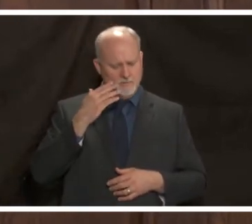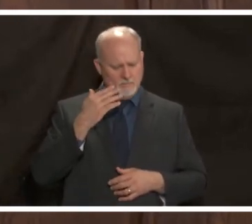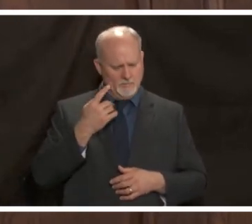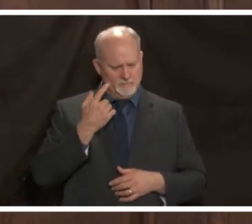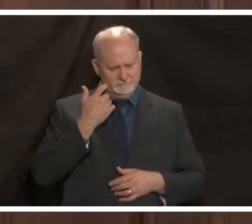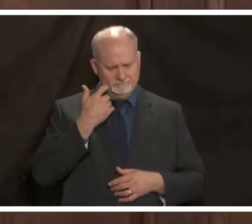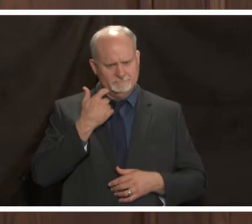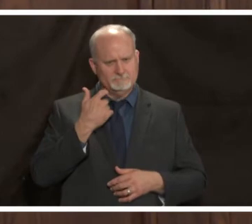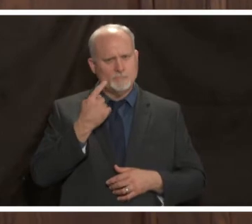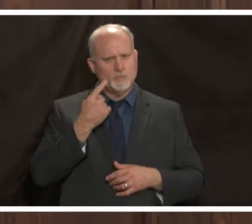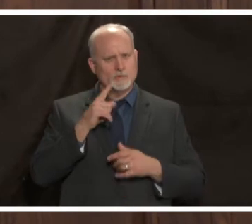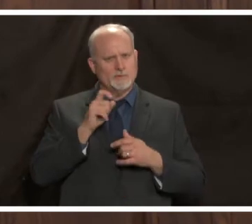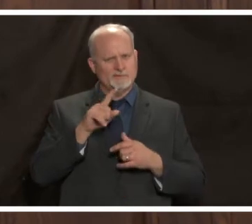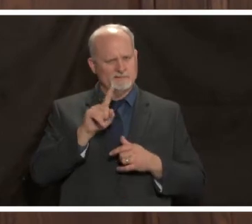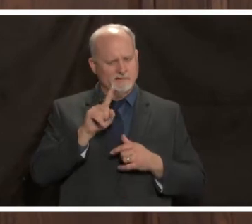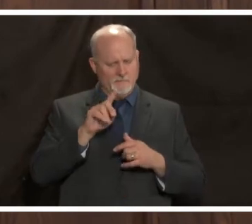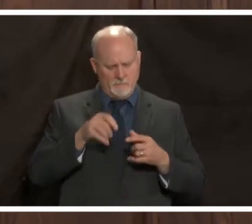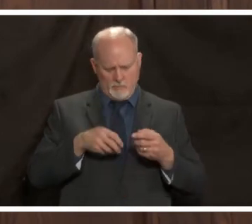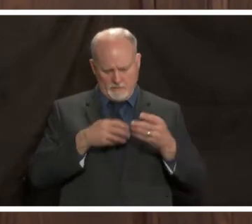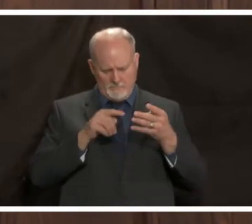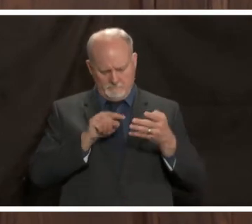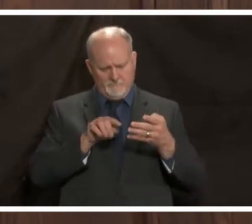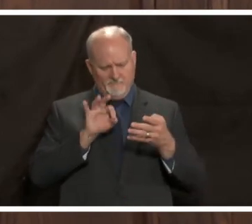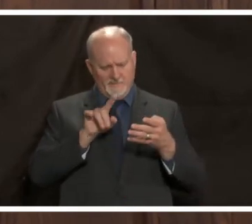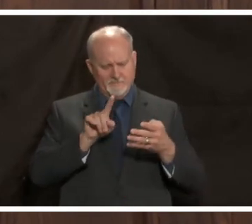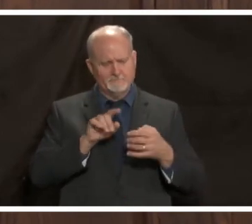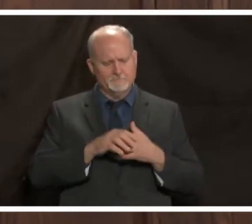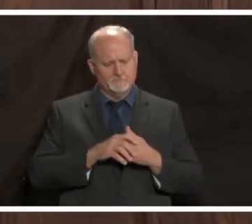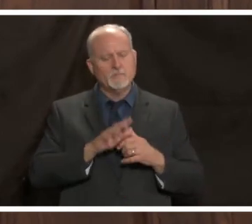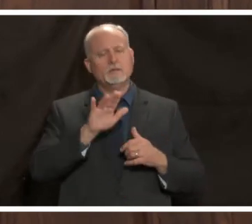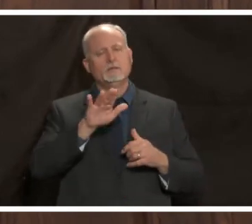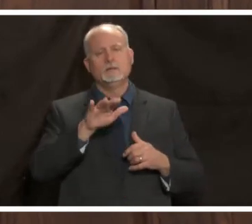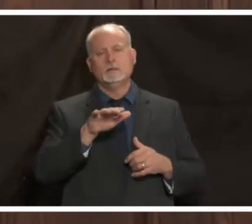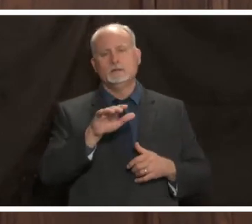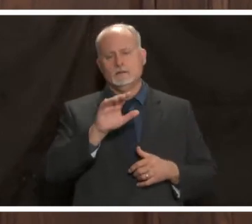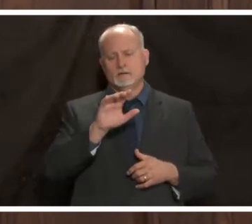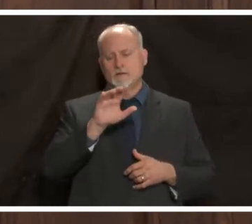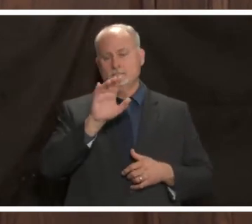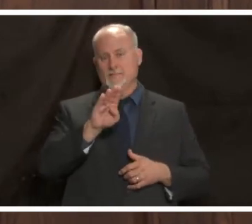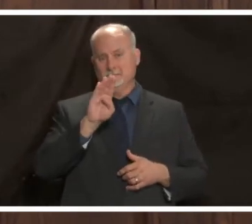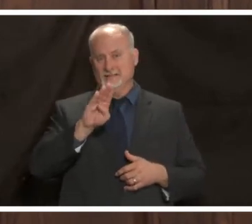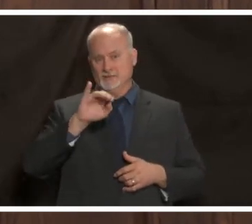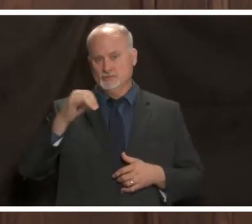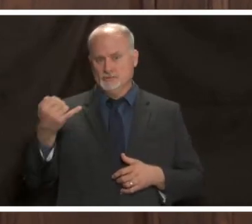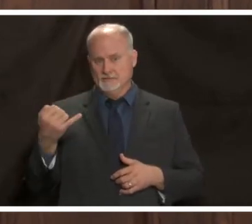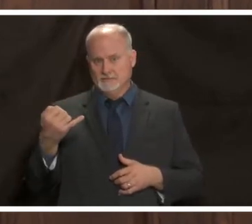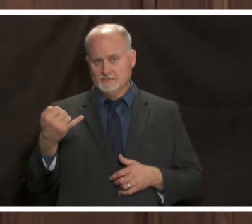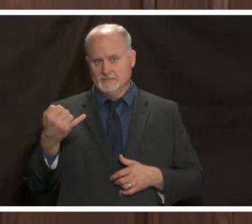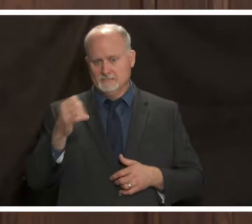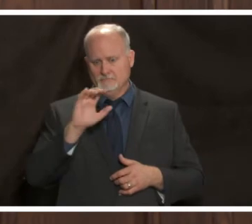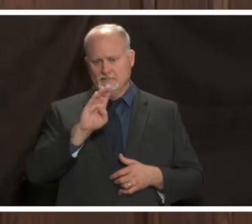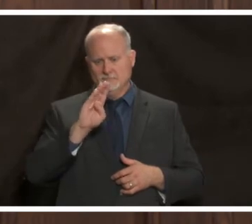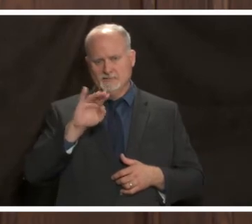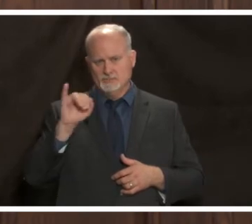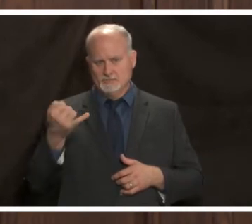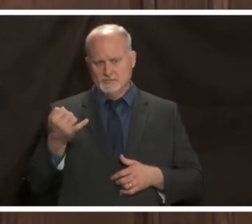in the chat so give me one second to get back to it from the bbj what is your take on the state's